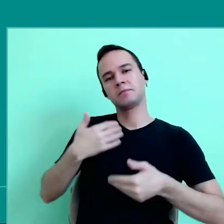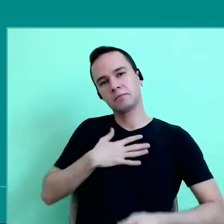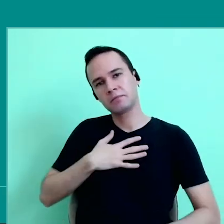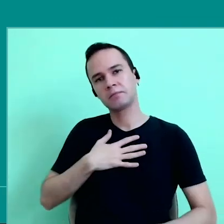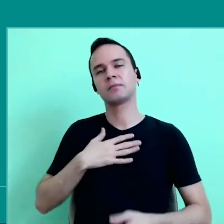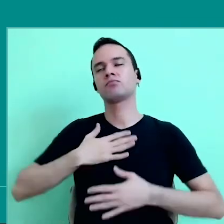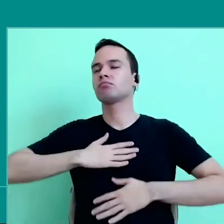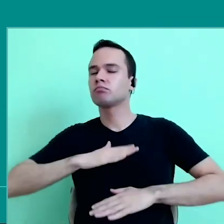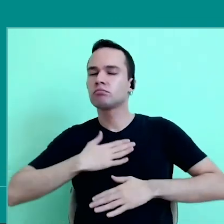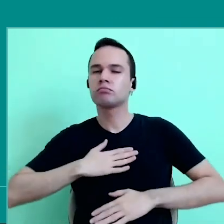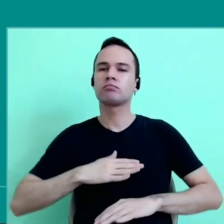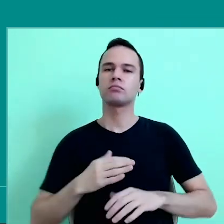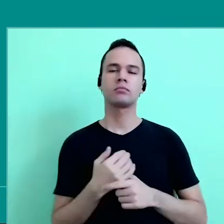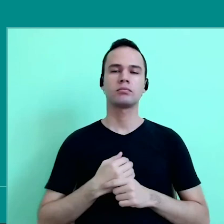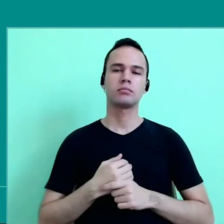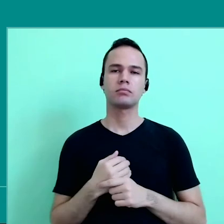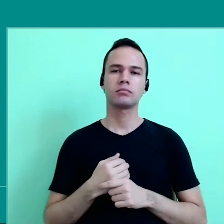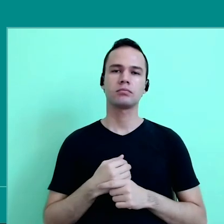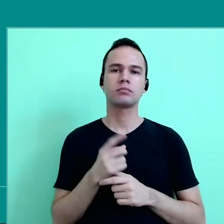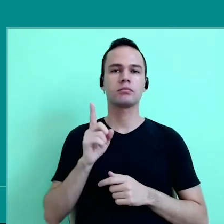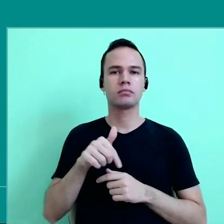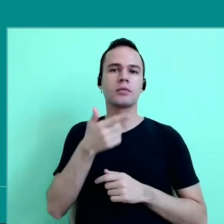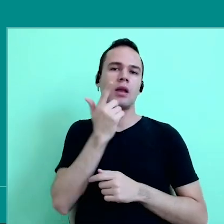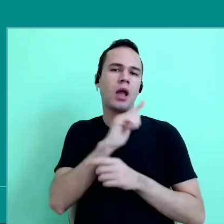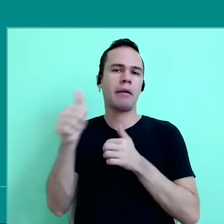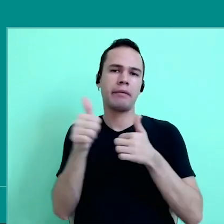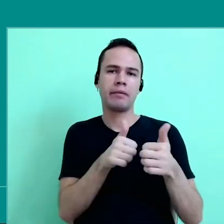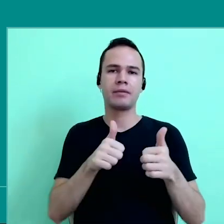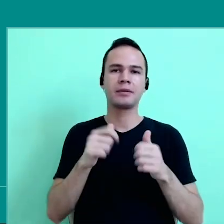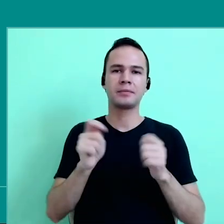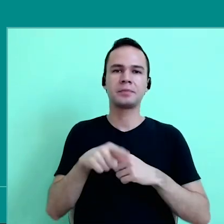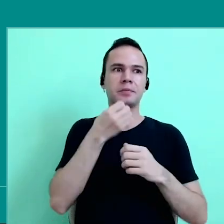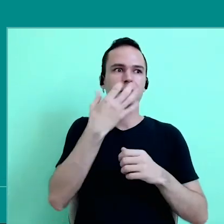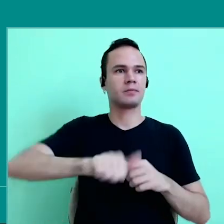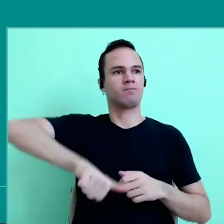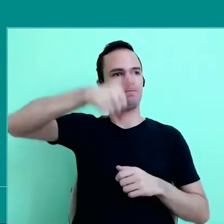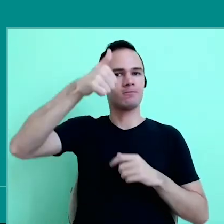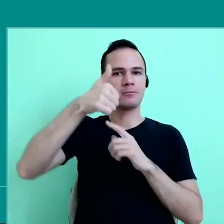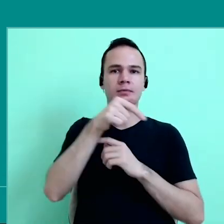of tranquility, of welcome warmly, generously,